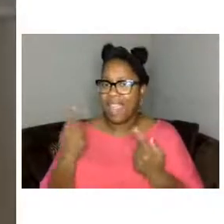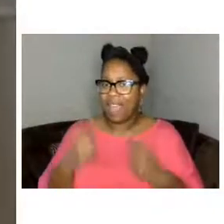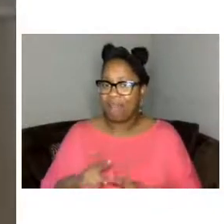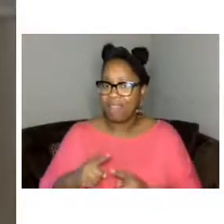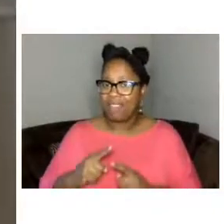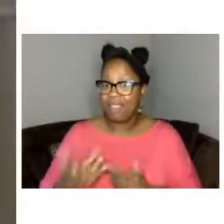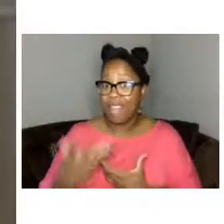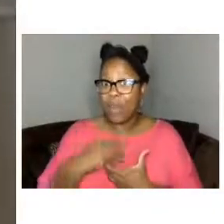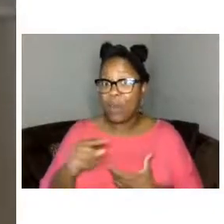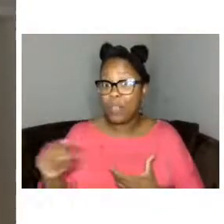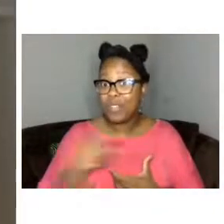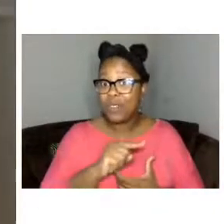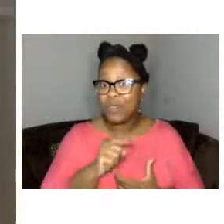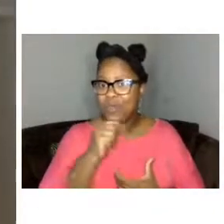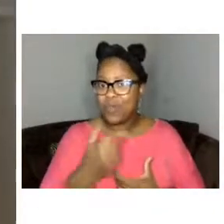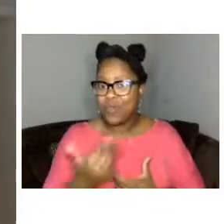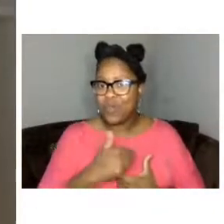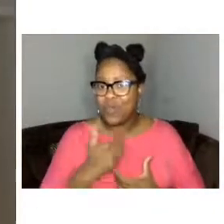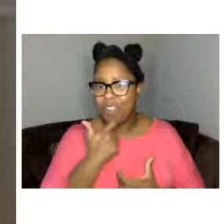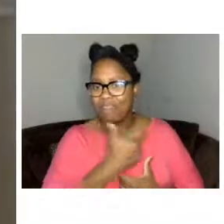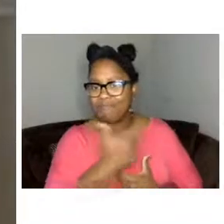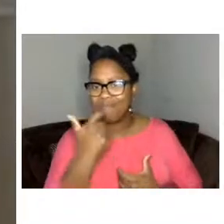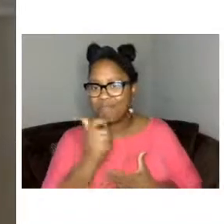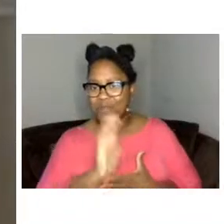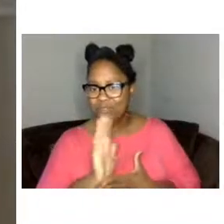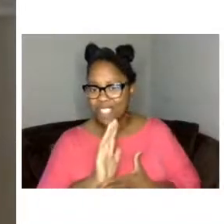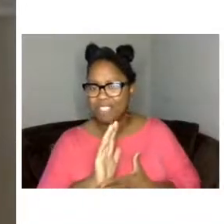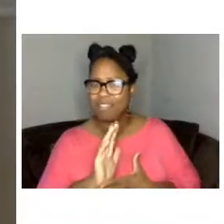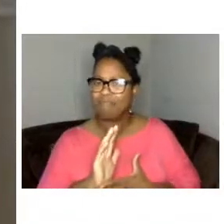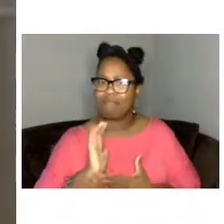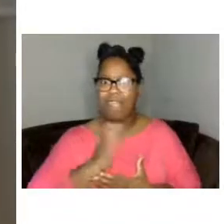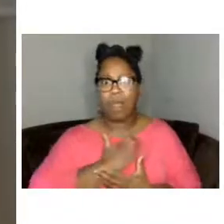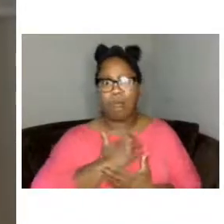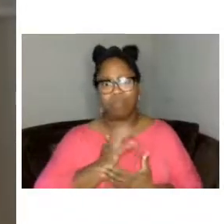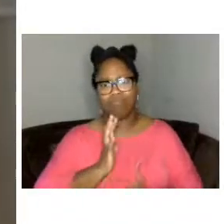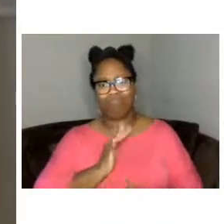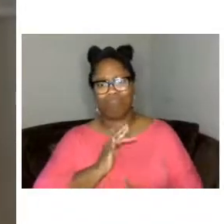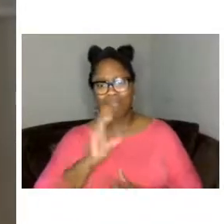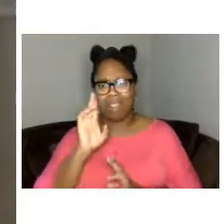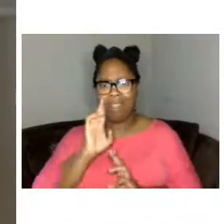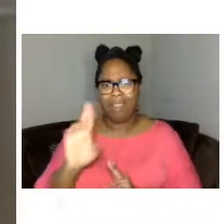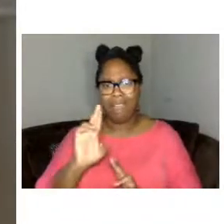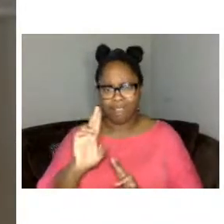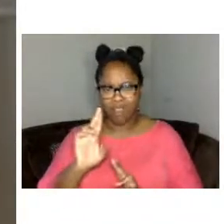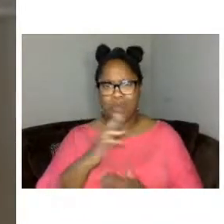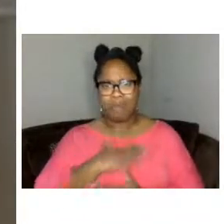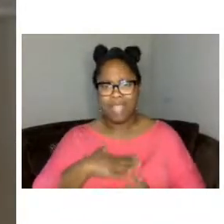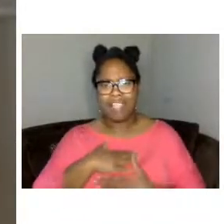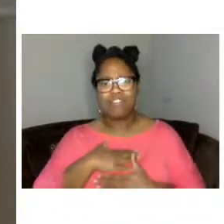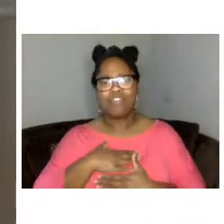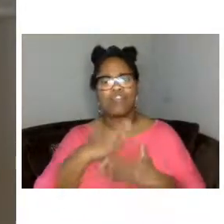for the screenings um as always it's been a great honor and pleasure to share these important baltimore stories with you today